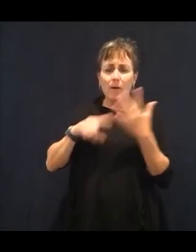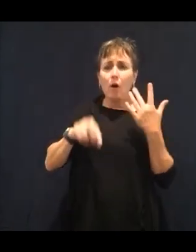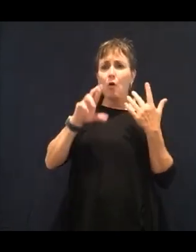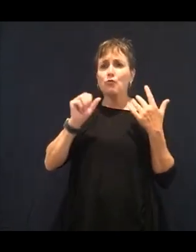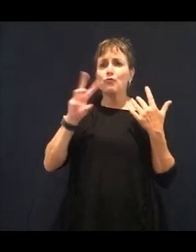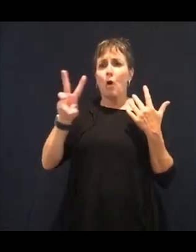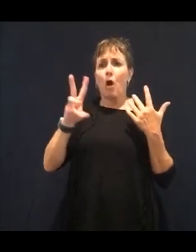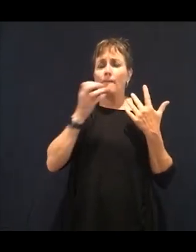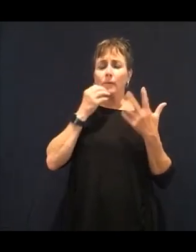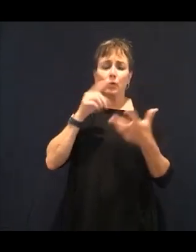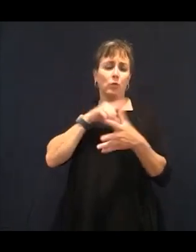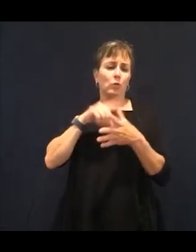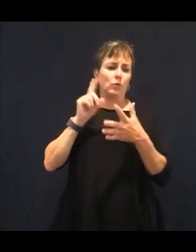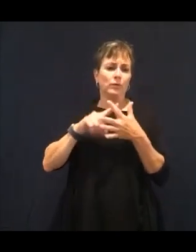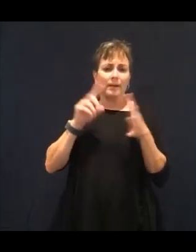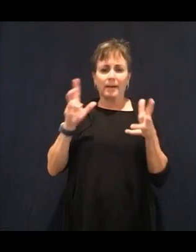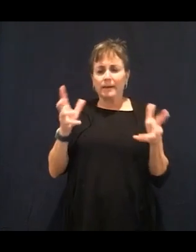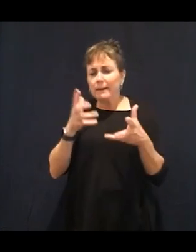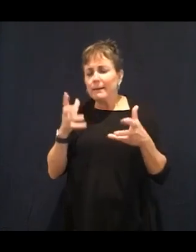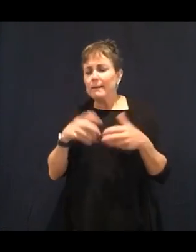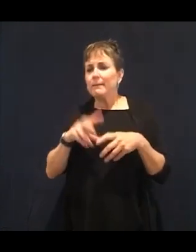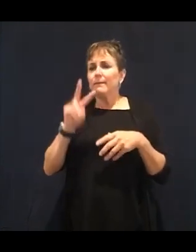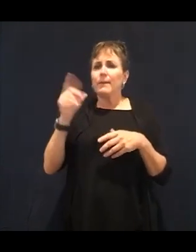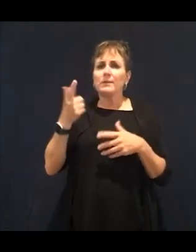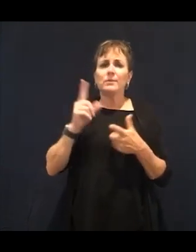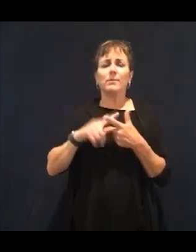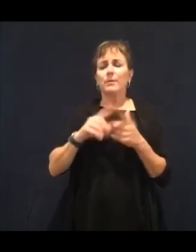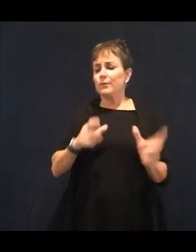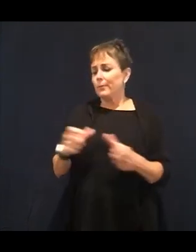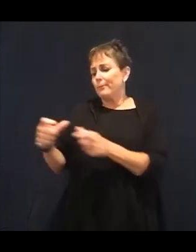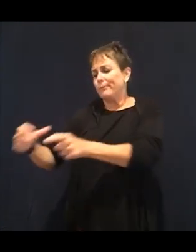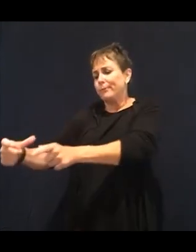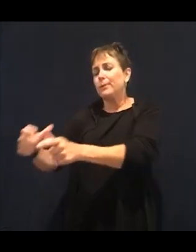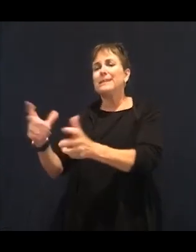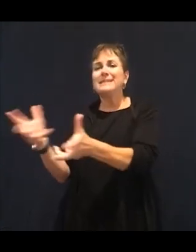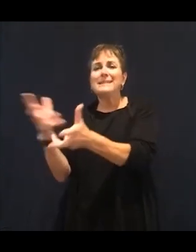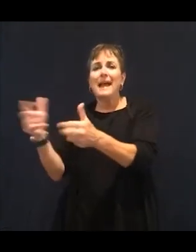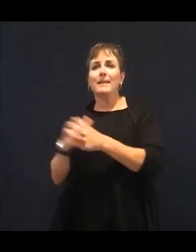in your kid's smoothie in the morning and then putting some beautiful strawberries so they don't see the green